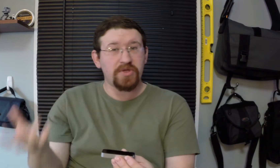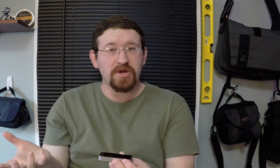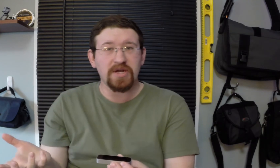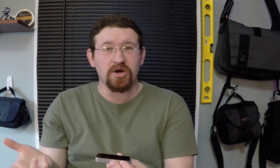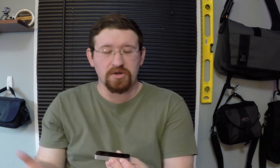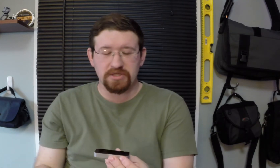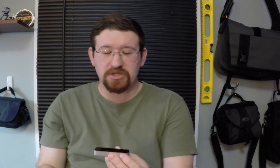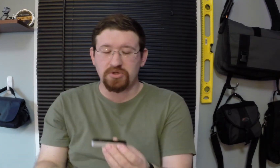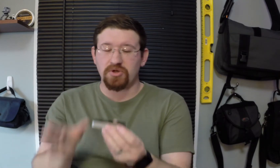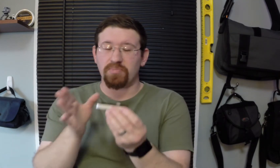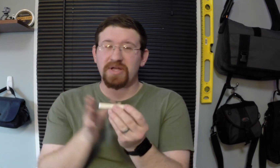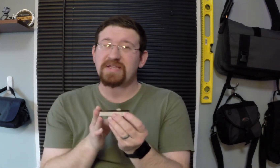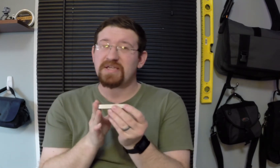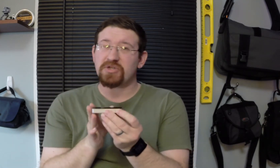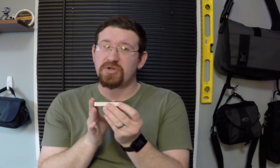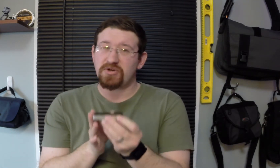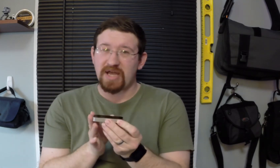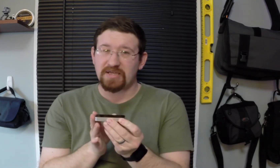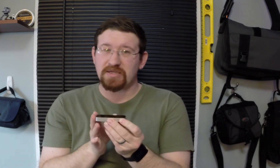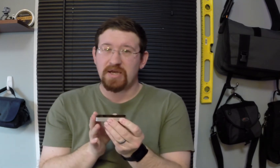so the theory goes that you can place this on your desk